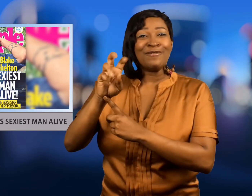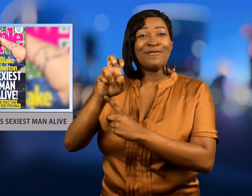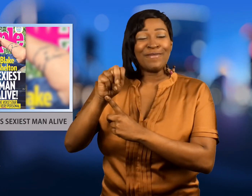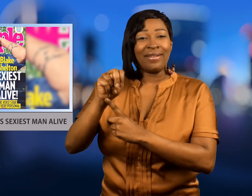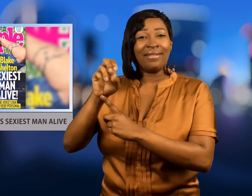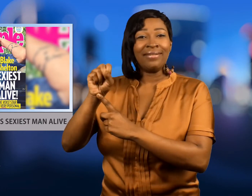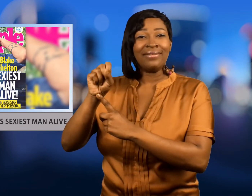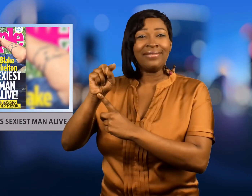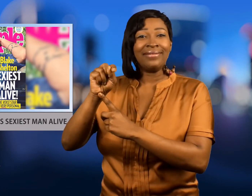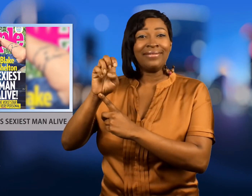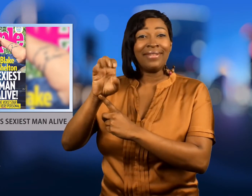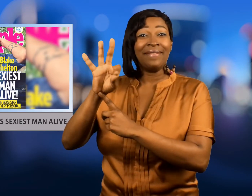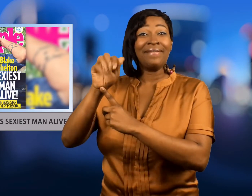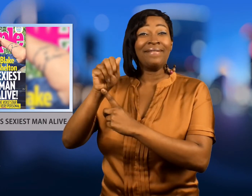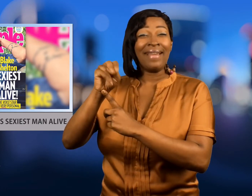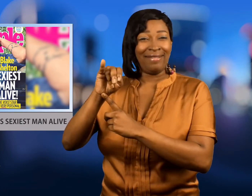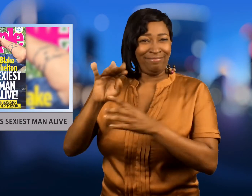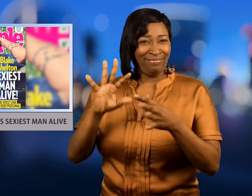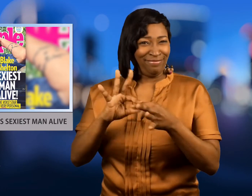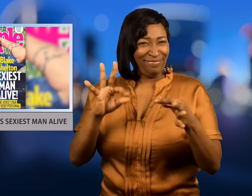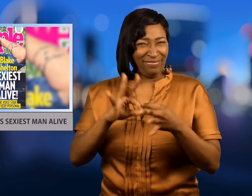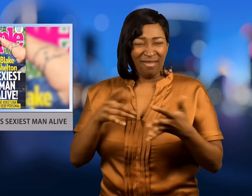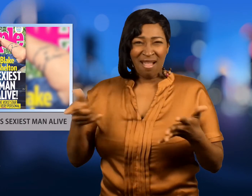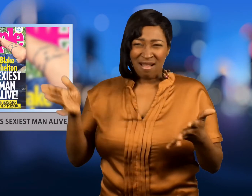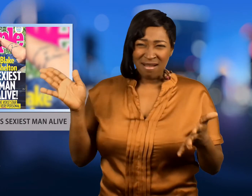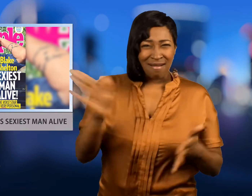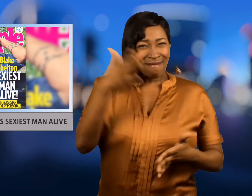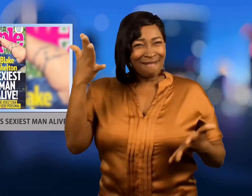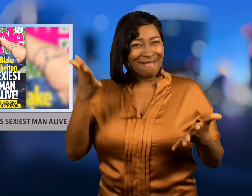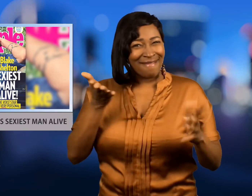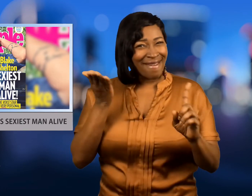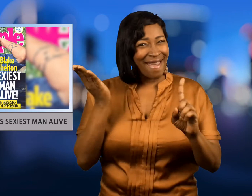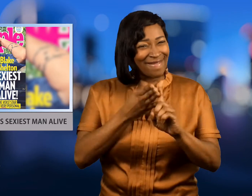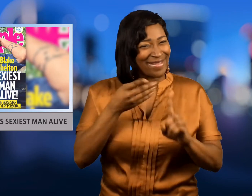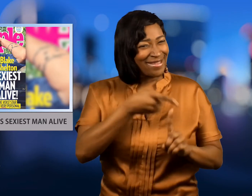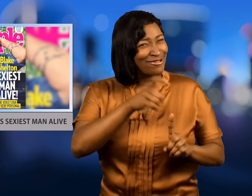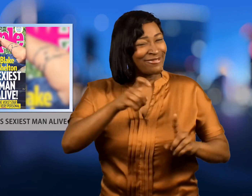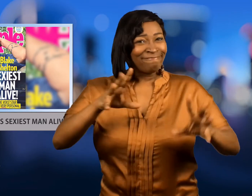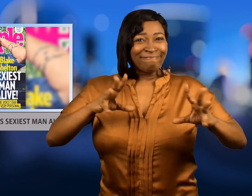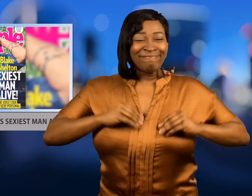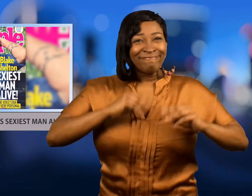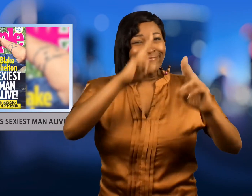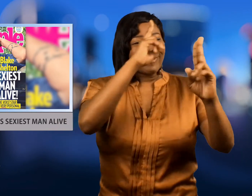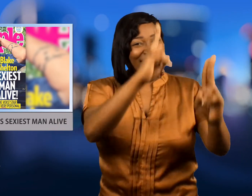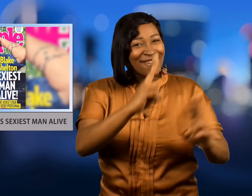convinced him to embrace the honor.